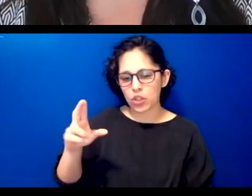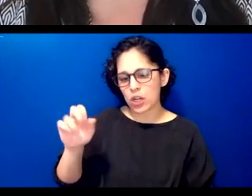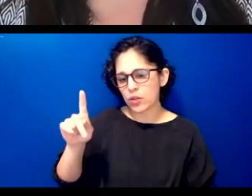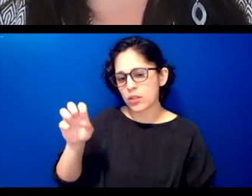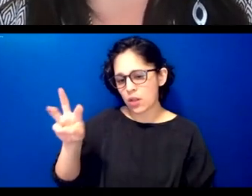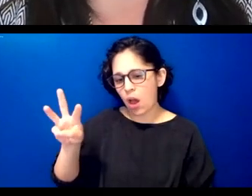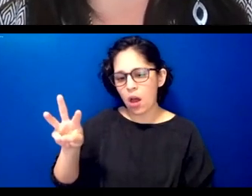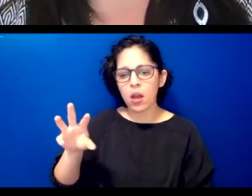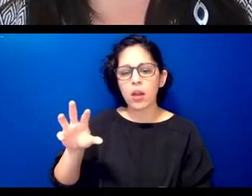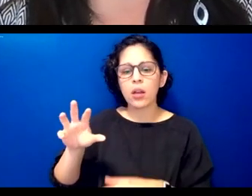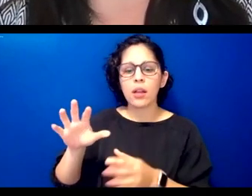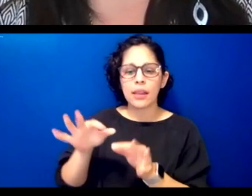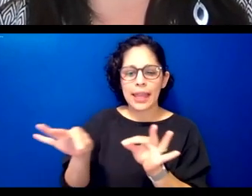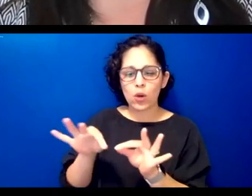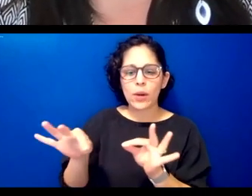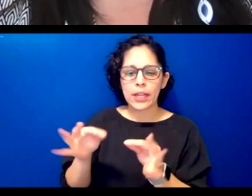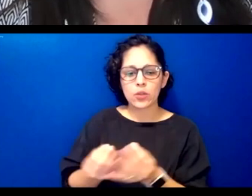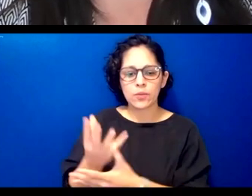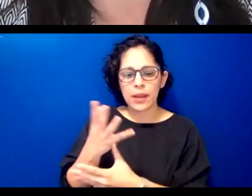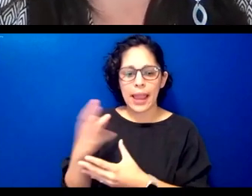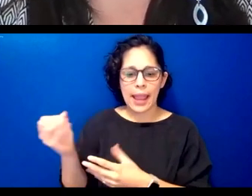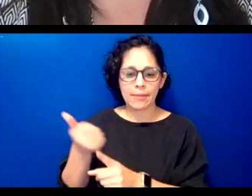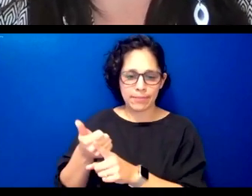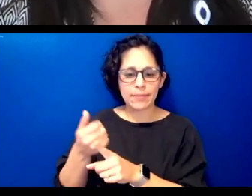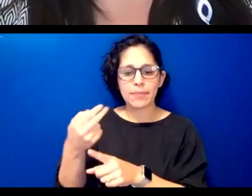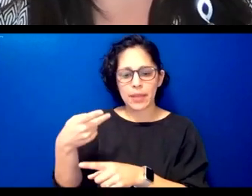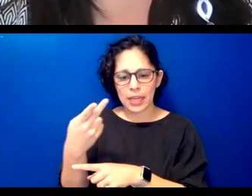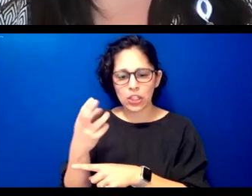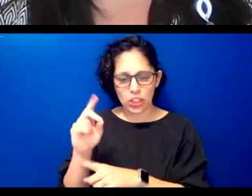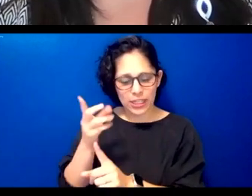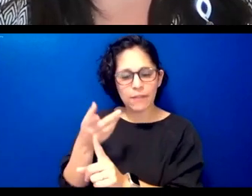to her work on the rosetta stone project she assists with curriculum development for the